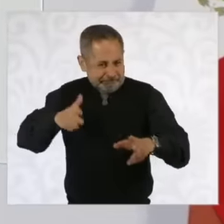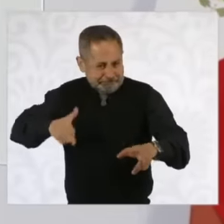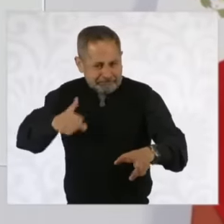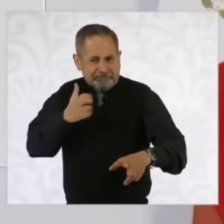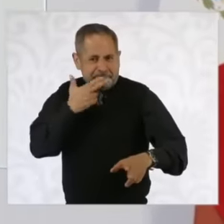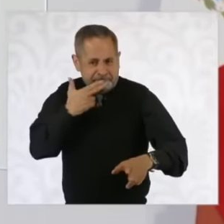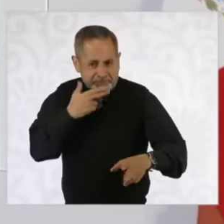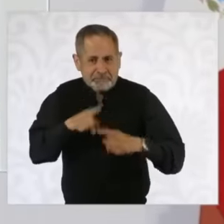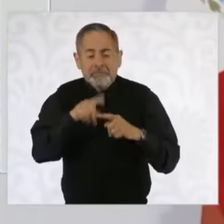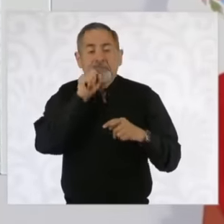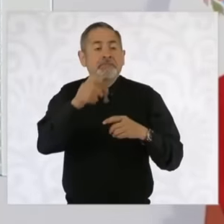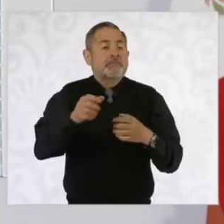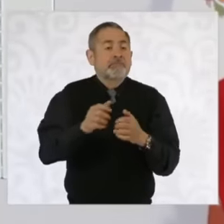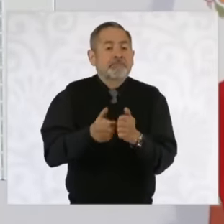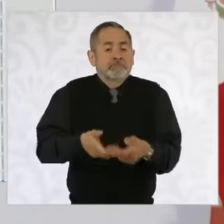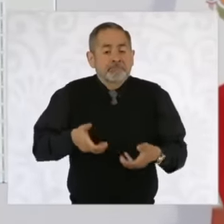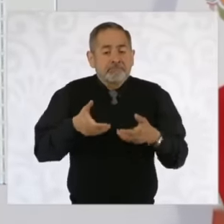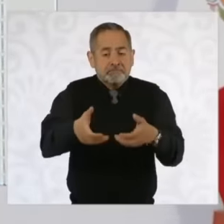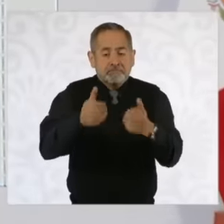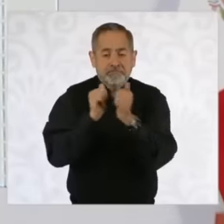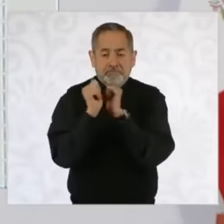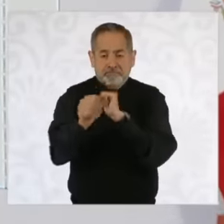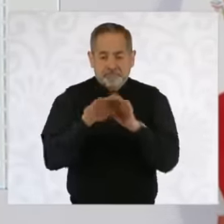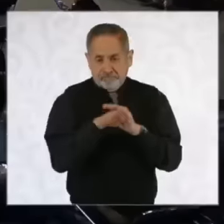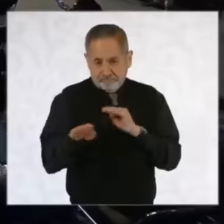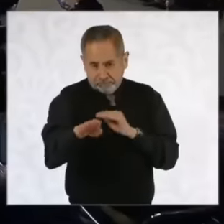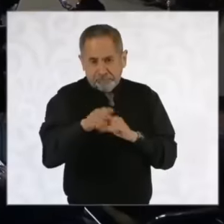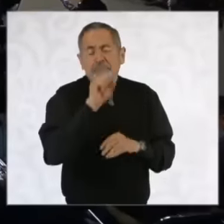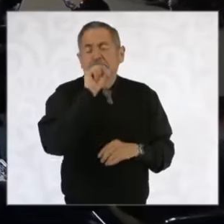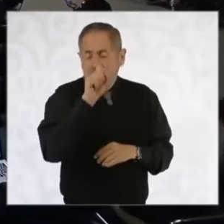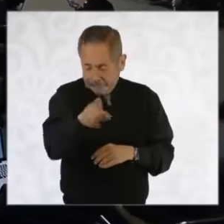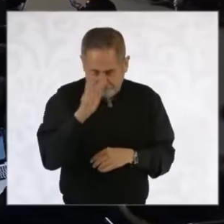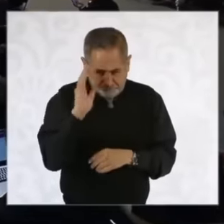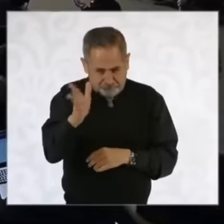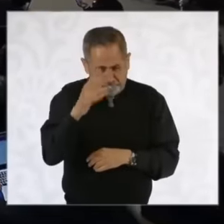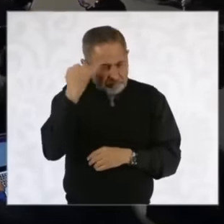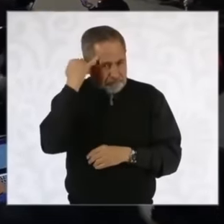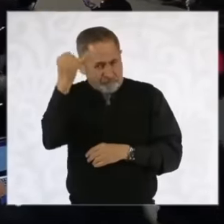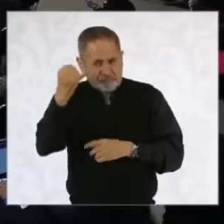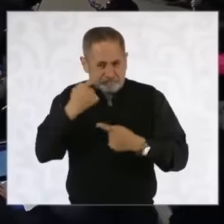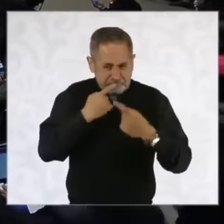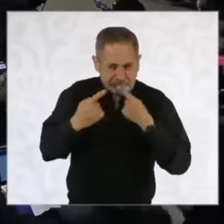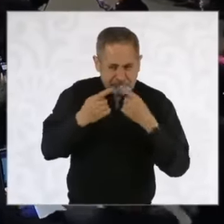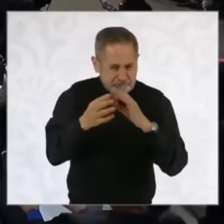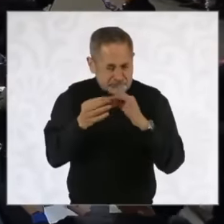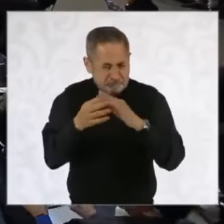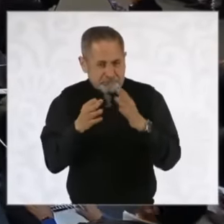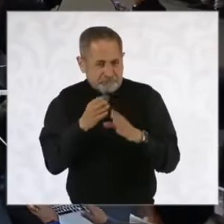highway that is proposed uh even let's say outside the semiconductor part as part